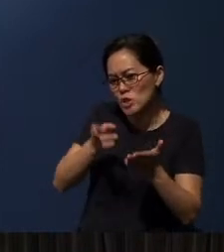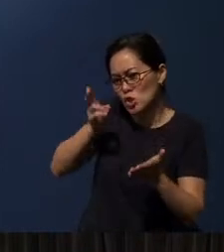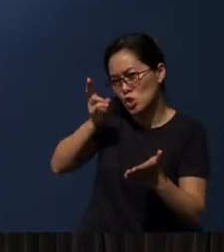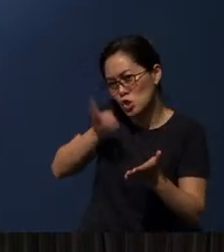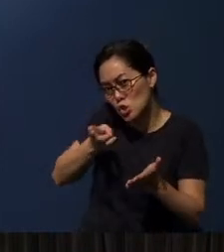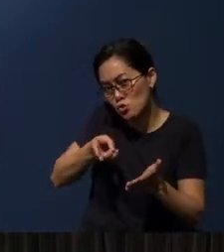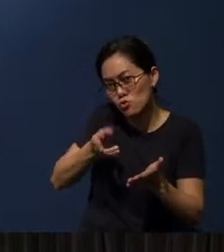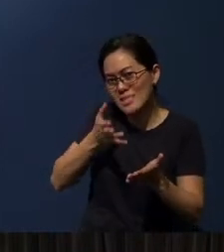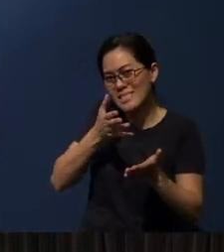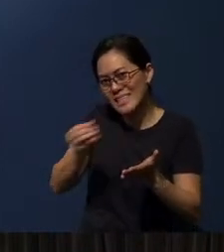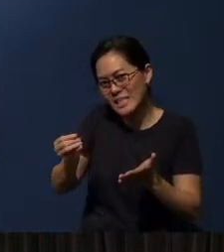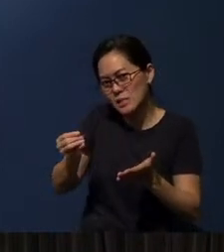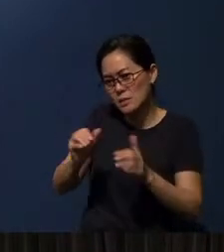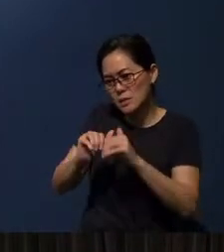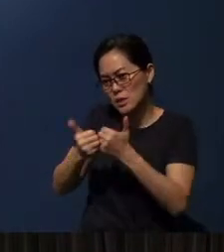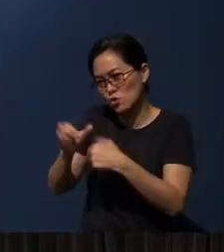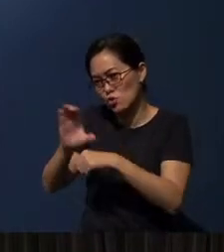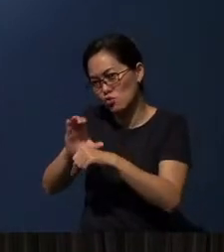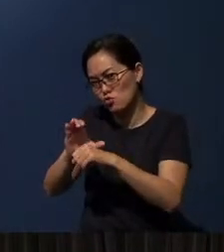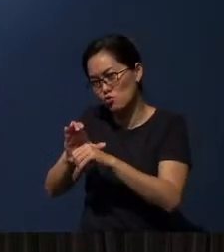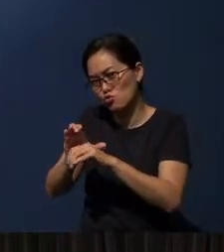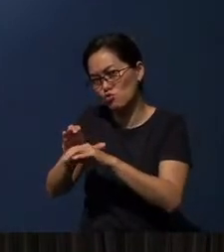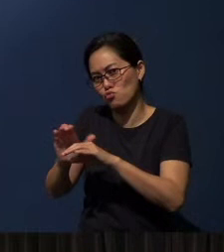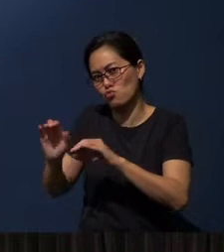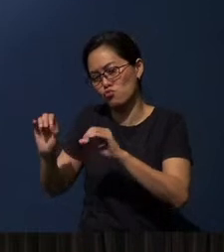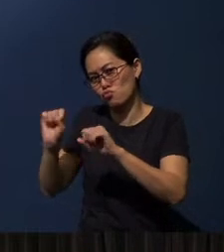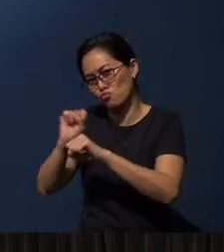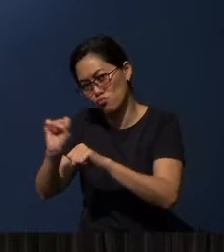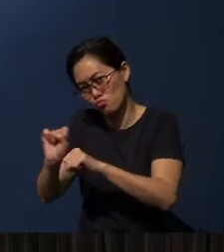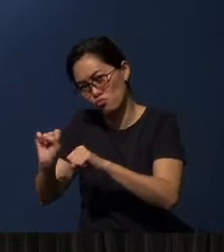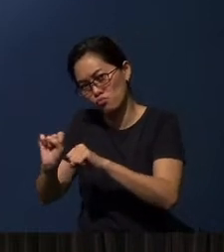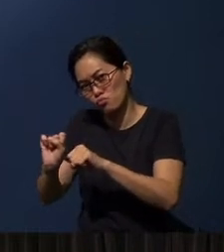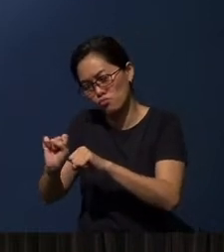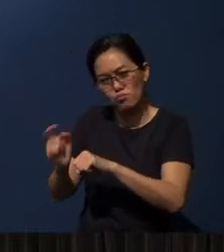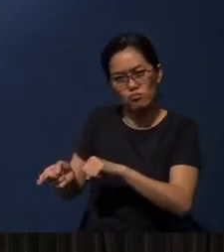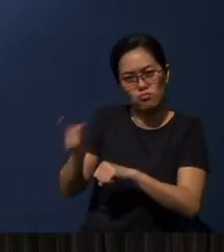on the operation of the Church, we can understand that really, faith comes first by hearing.